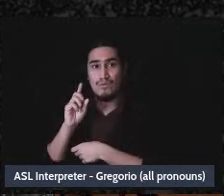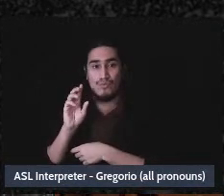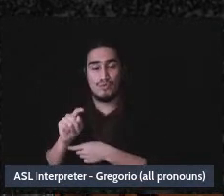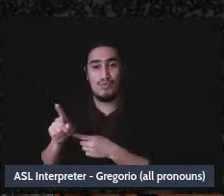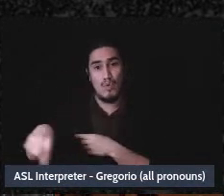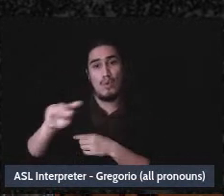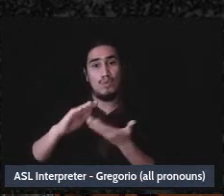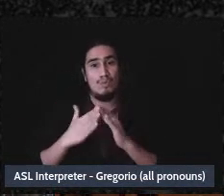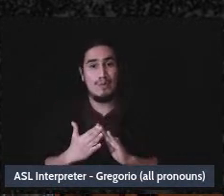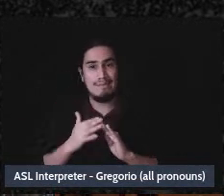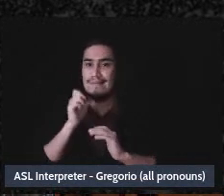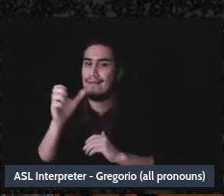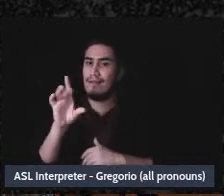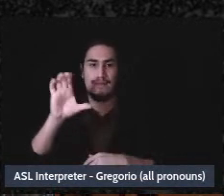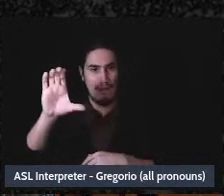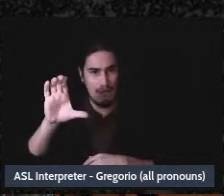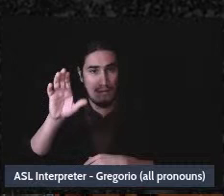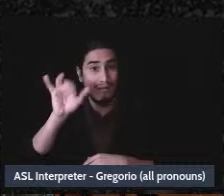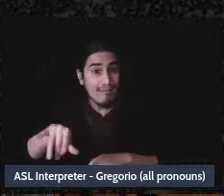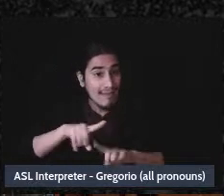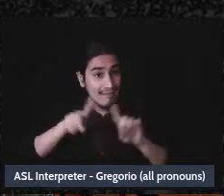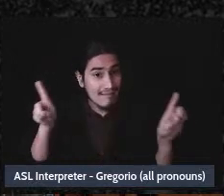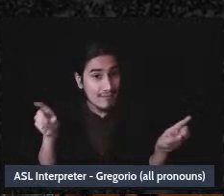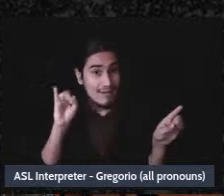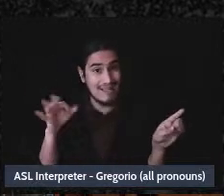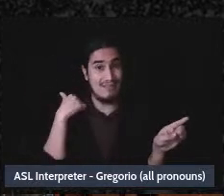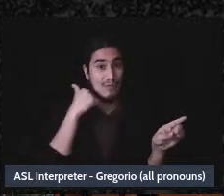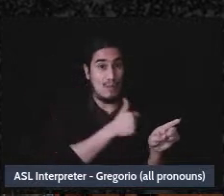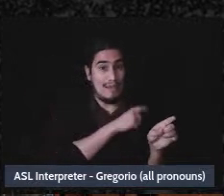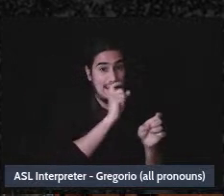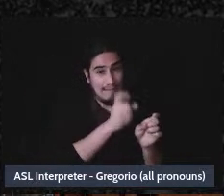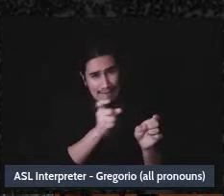Is that different if we are distributing money as individuals